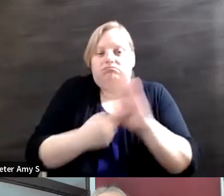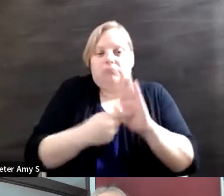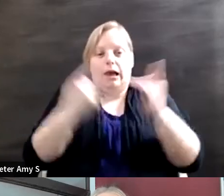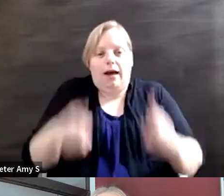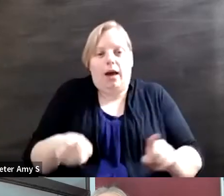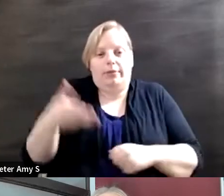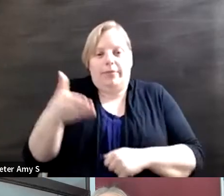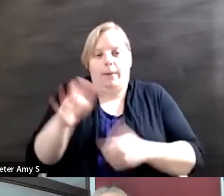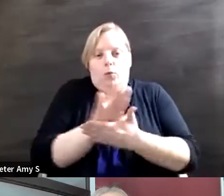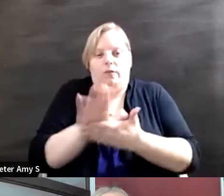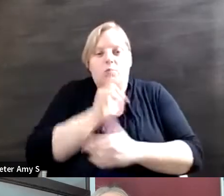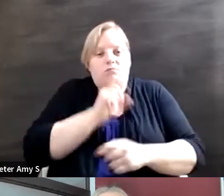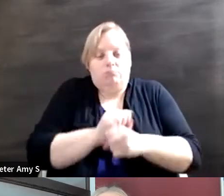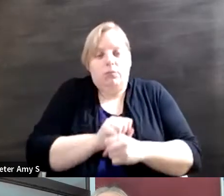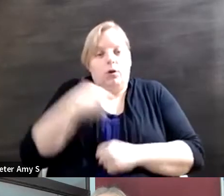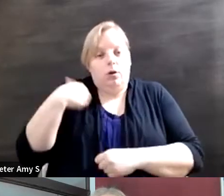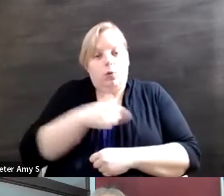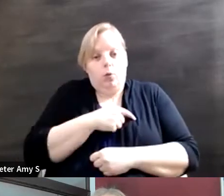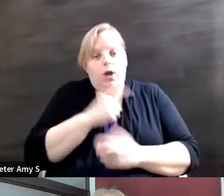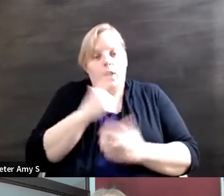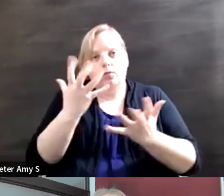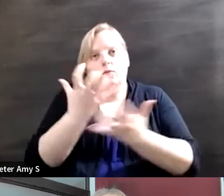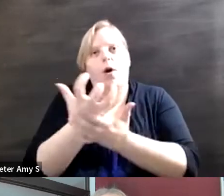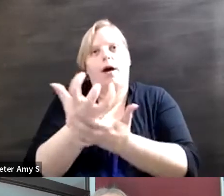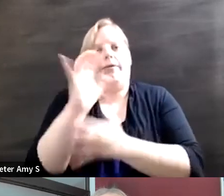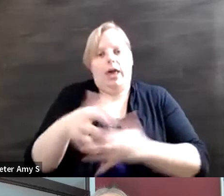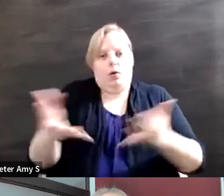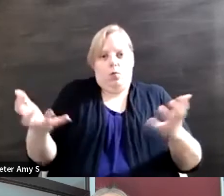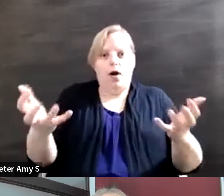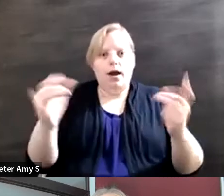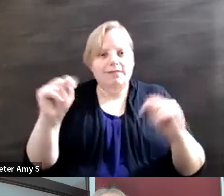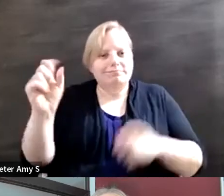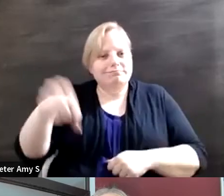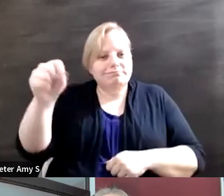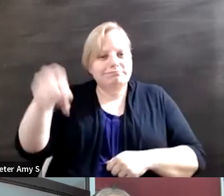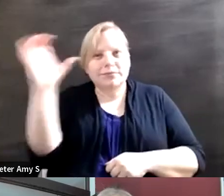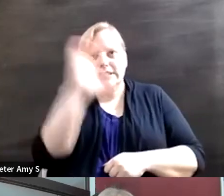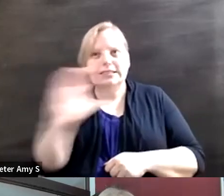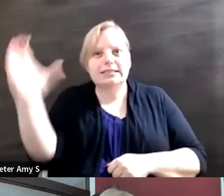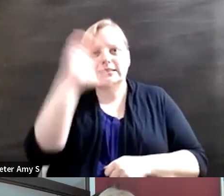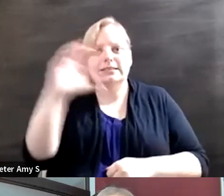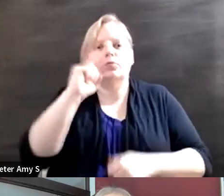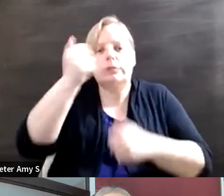I mean, we are, we're we're yearning for that and and with each each piece of content that